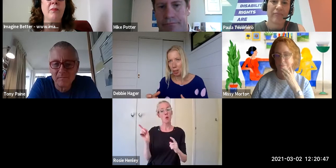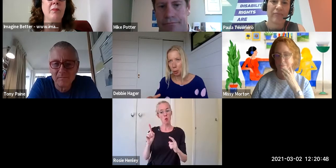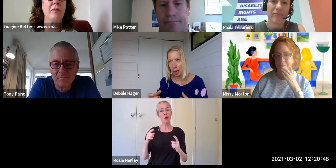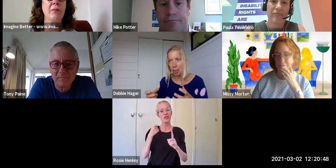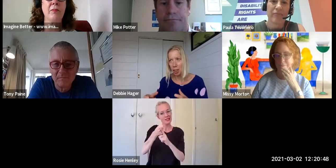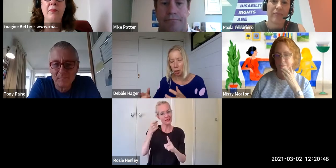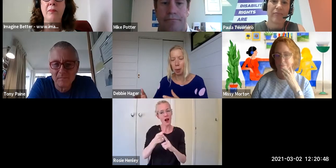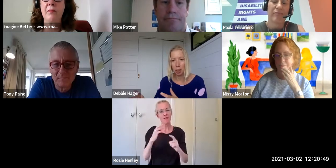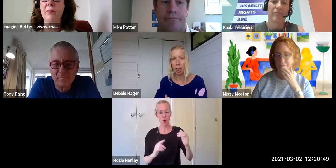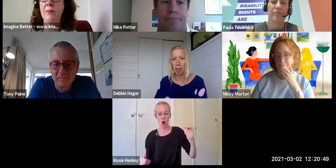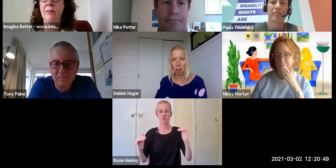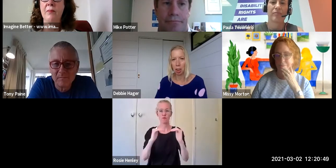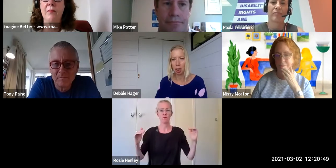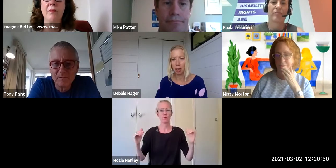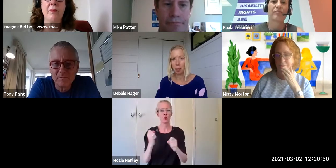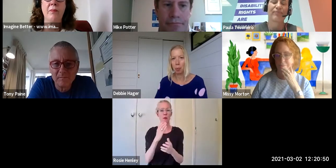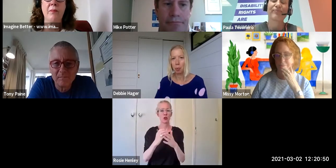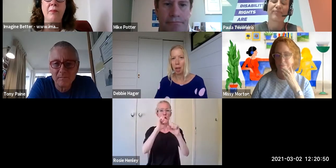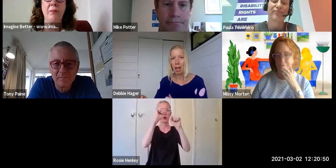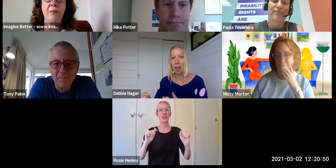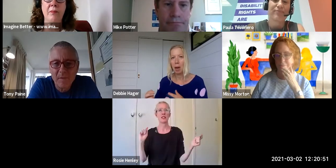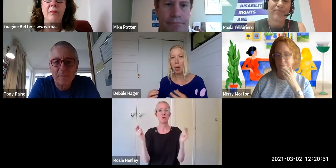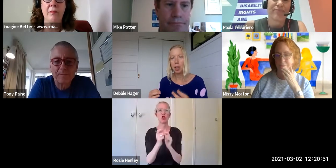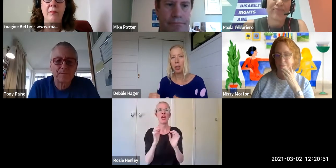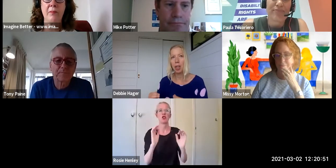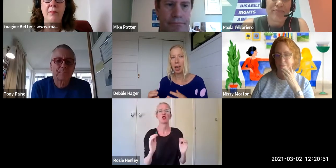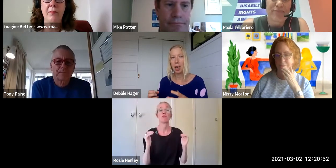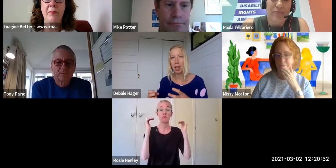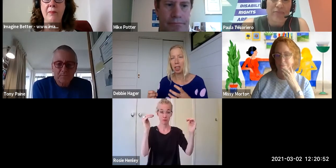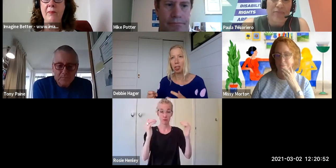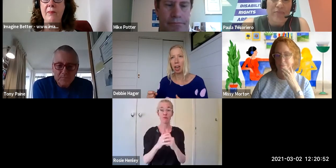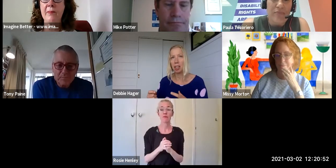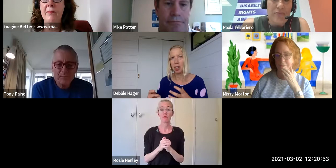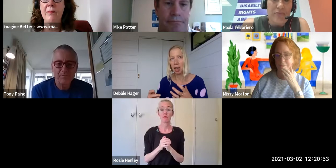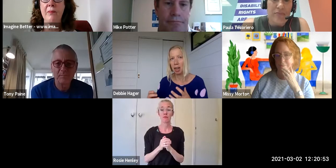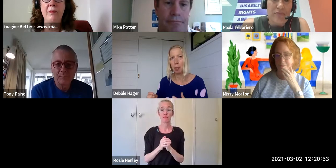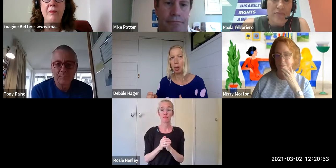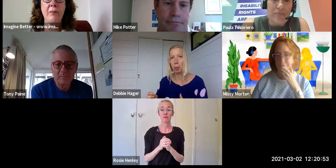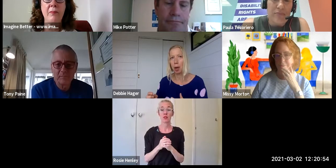to engage in to make change. And how I do that in a constructive and collaborative way